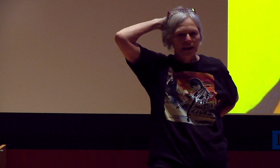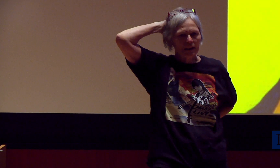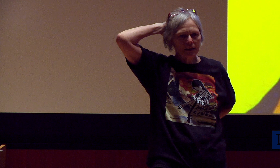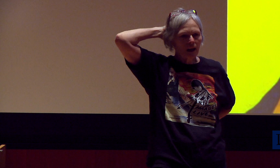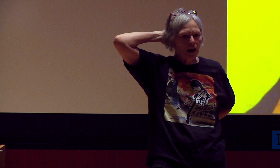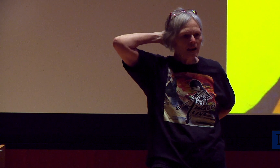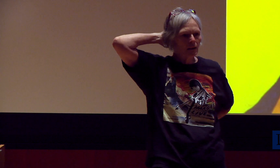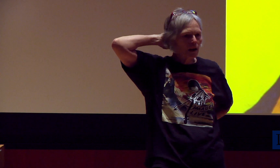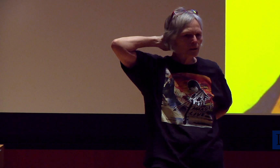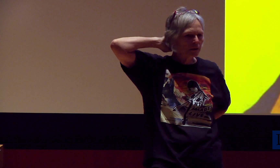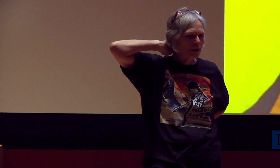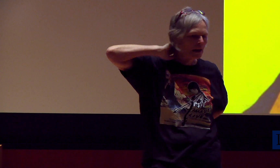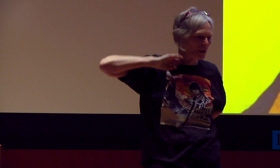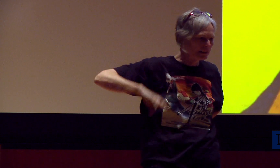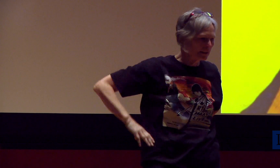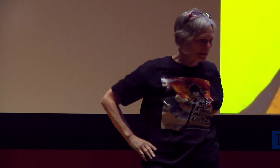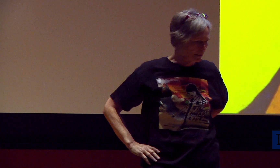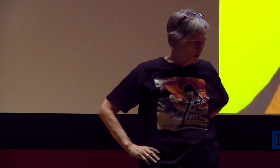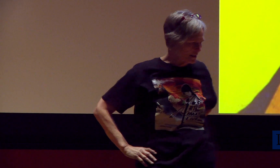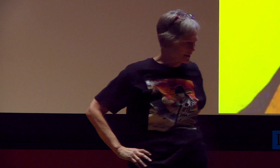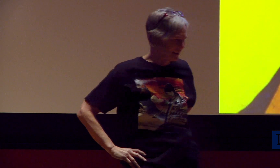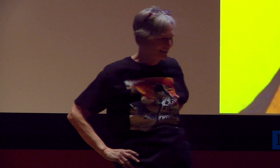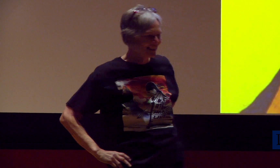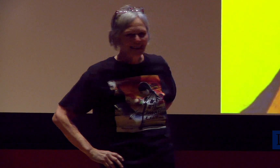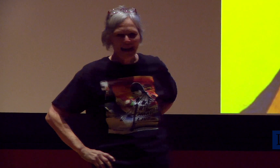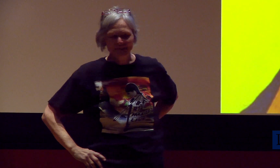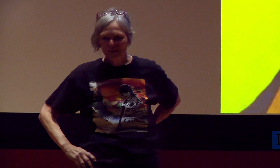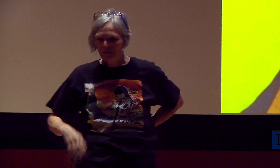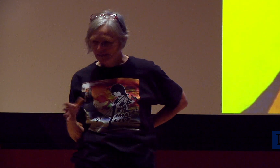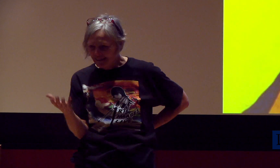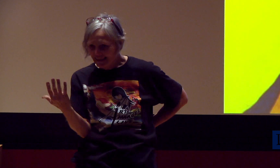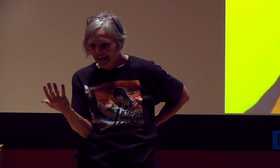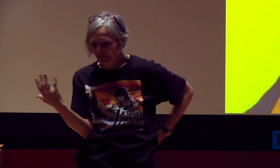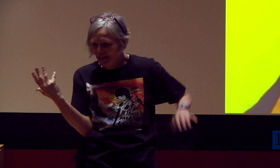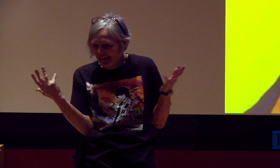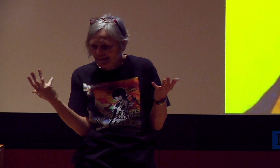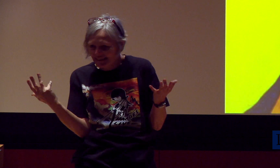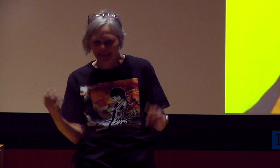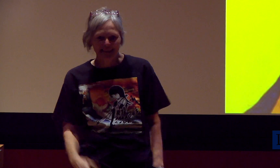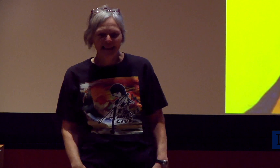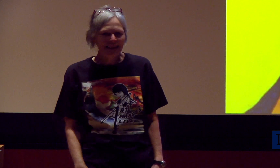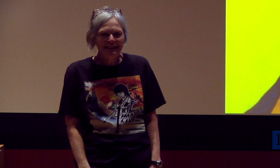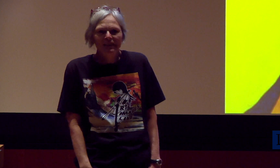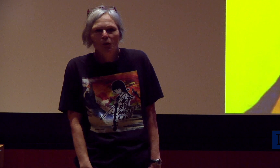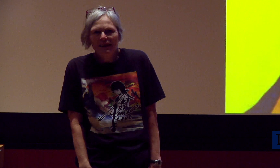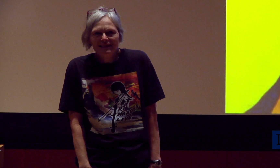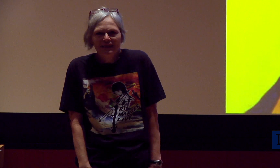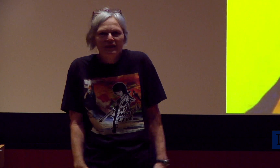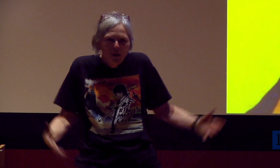And I thought I was going to have an identity crisis. I’d never felt like that, for years. And I didn’t know what I was going to do.